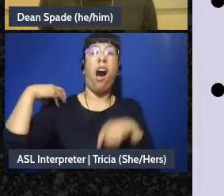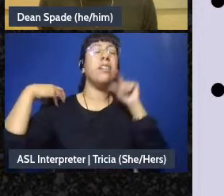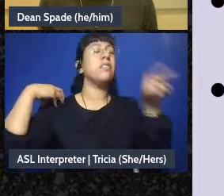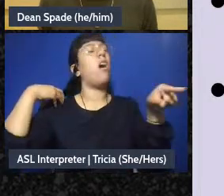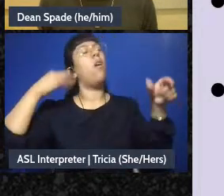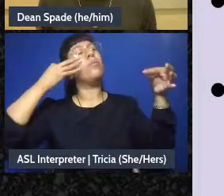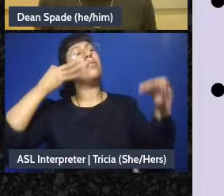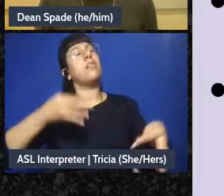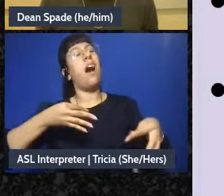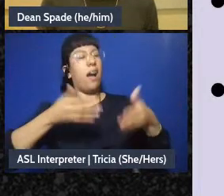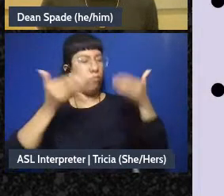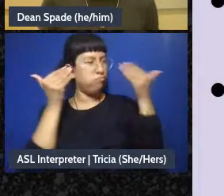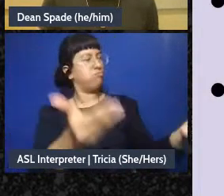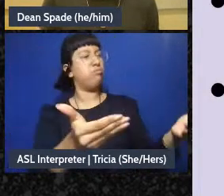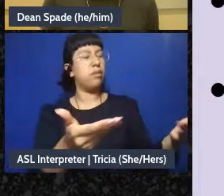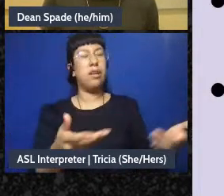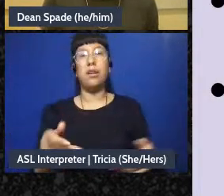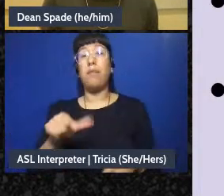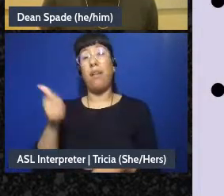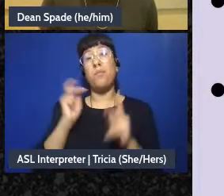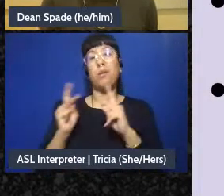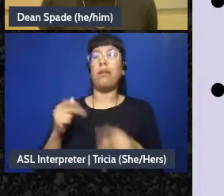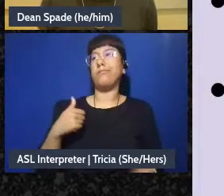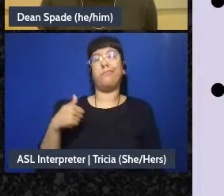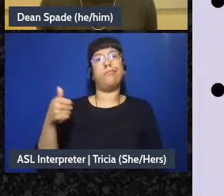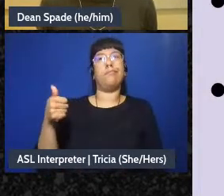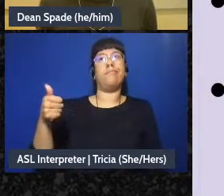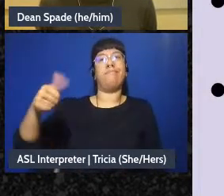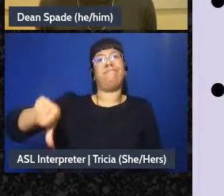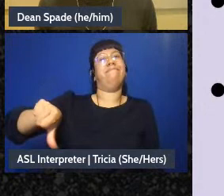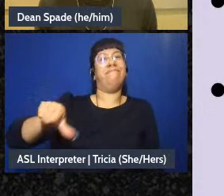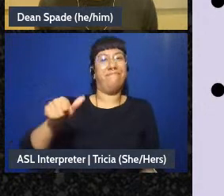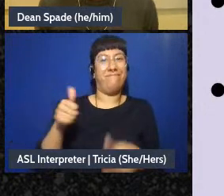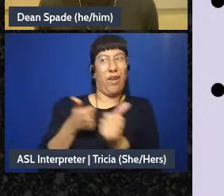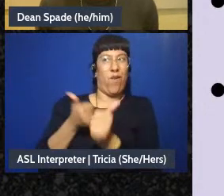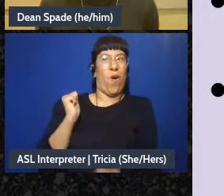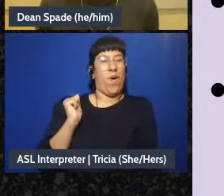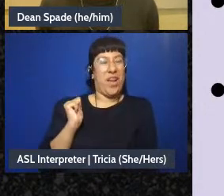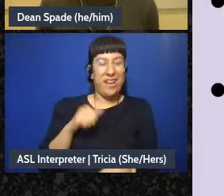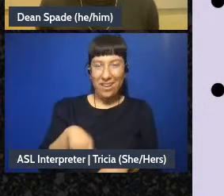do it, or they keep doing it. The other way, you know, as much as they can get away with it, um,